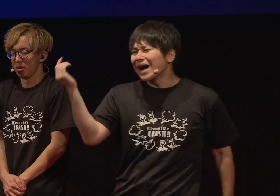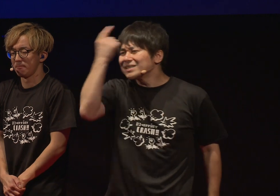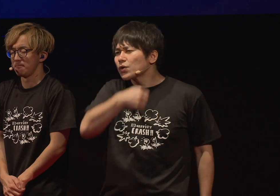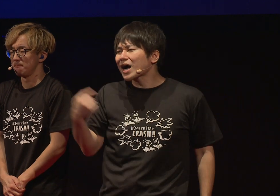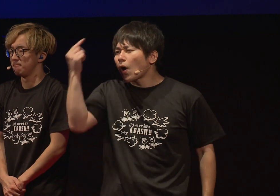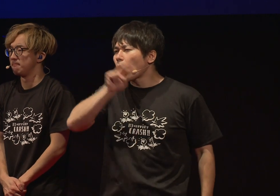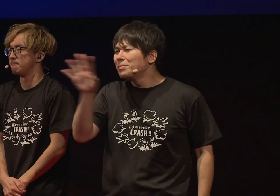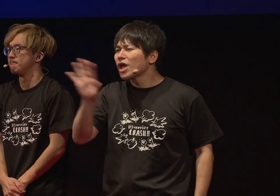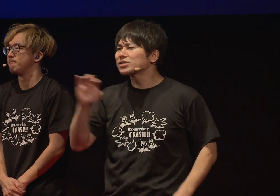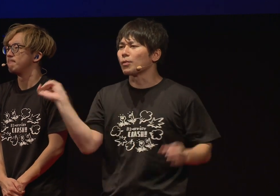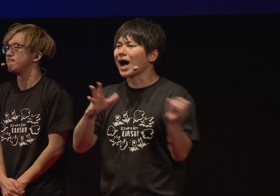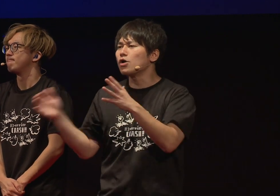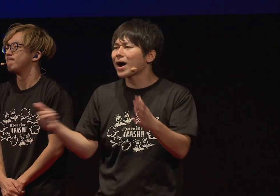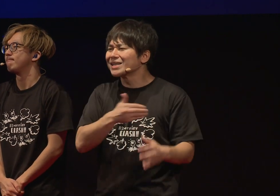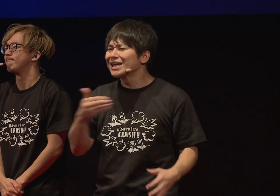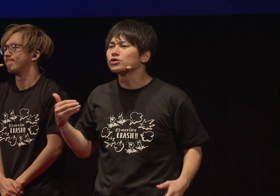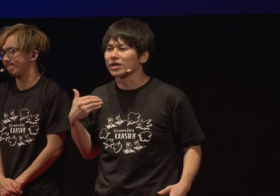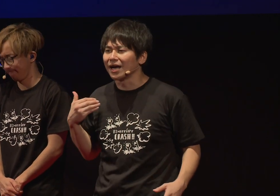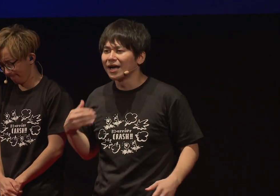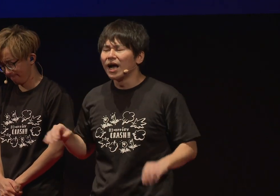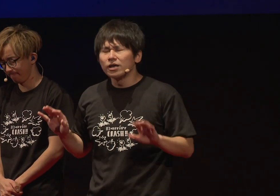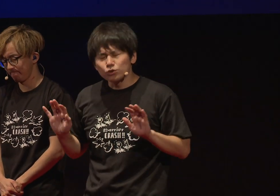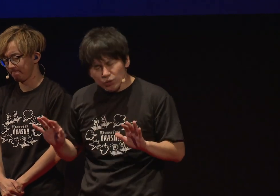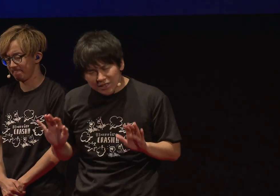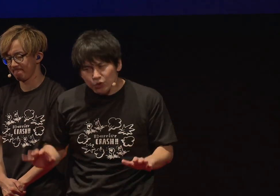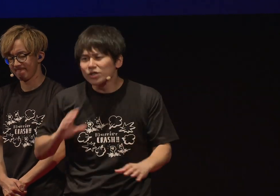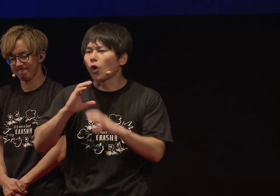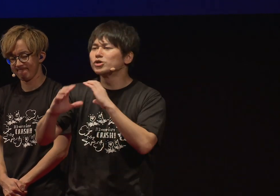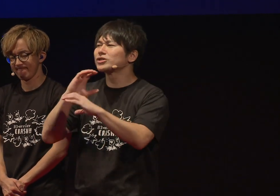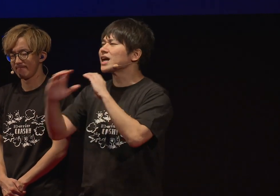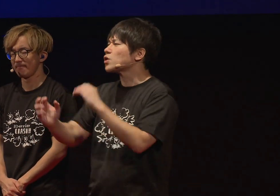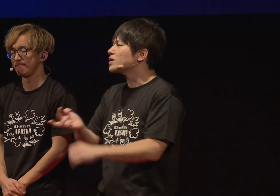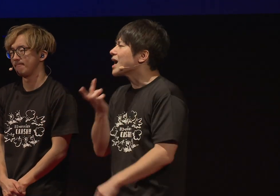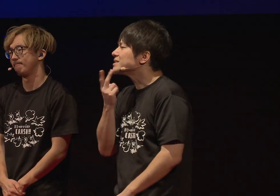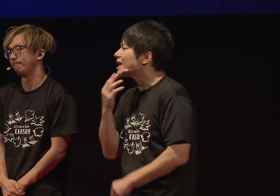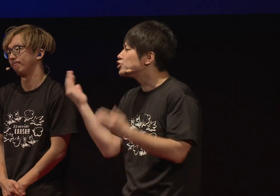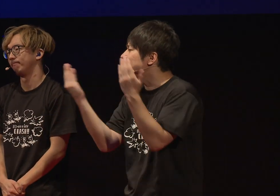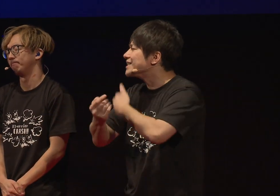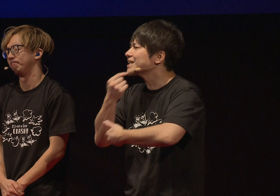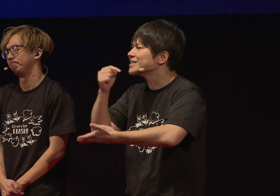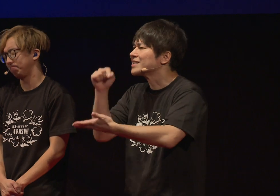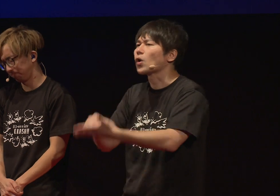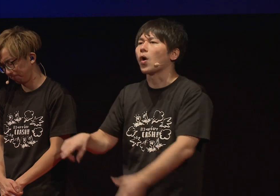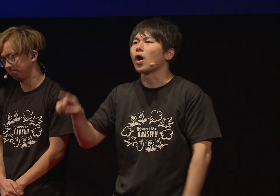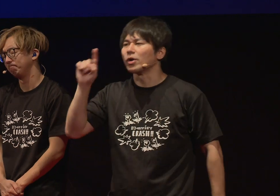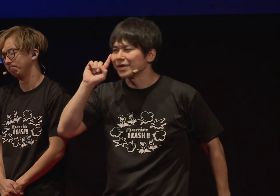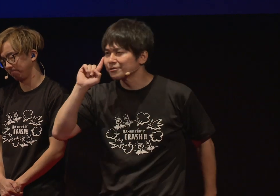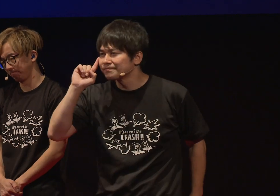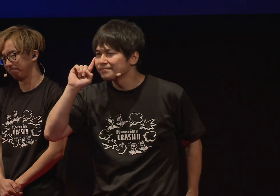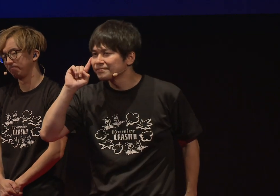you don't actually have to look at the other person's face, so in my opinion, communication becomes sloppy.